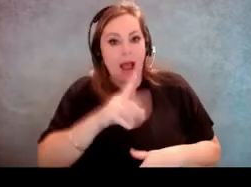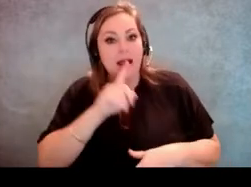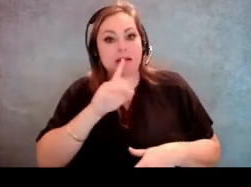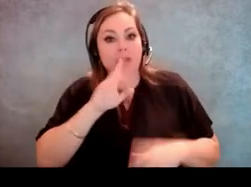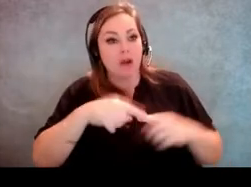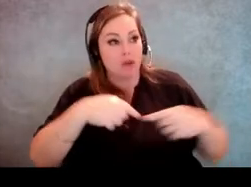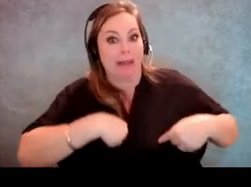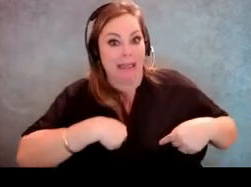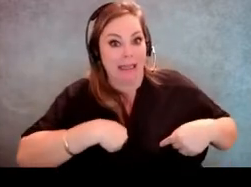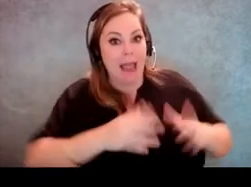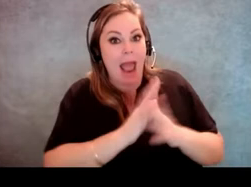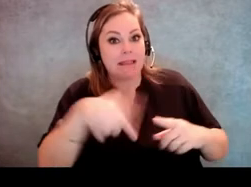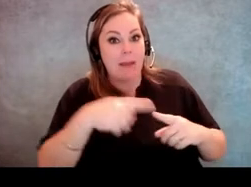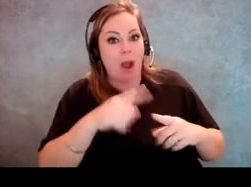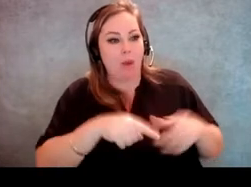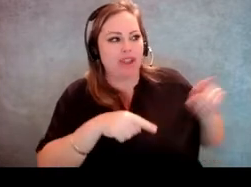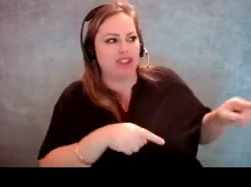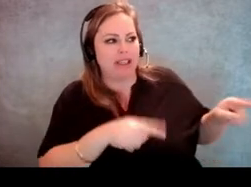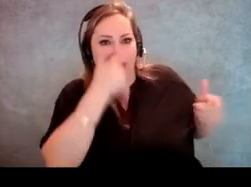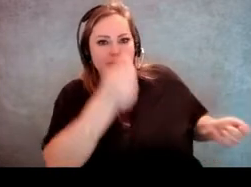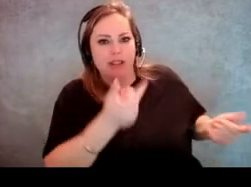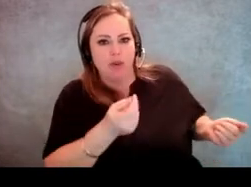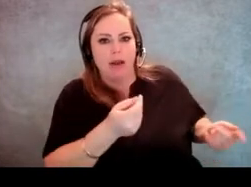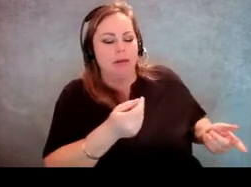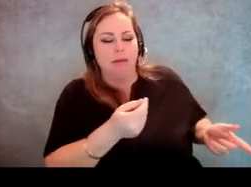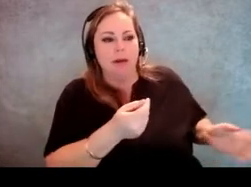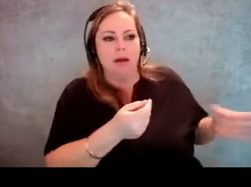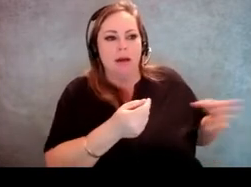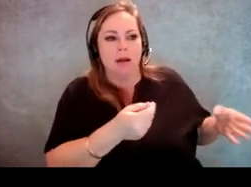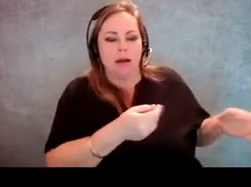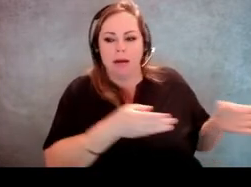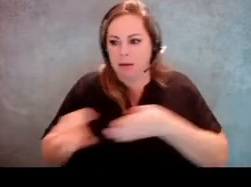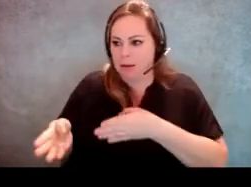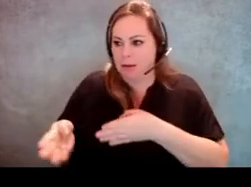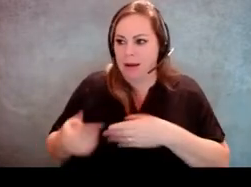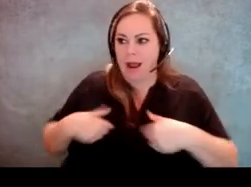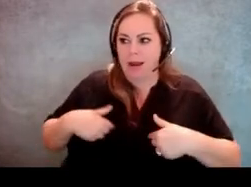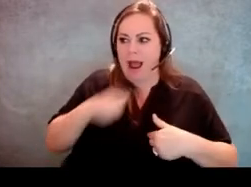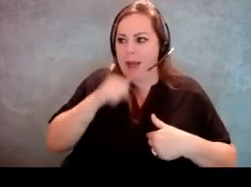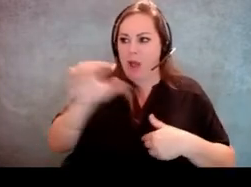asking about what she was interested in. I was like, I'm not the one looking for a job. You should probably ask her.